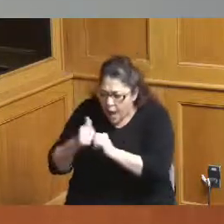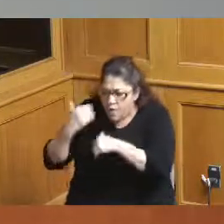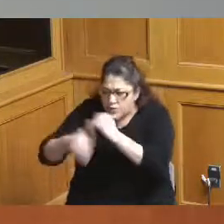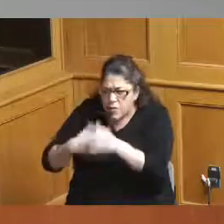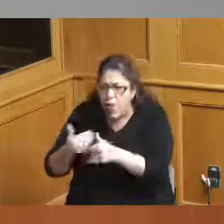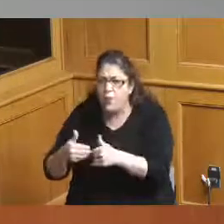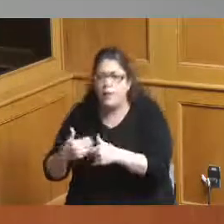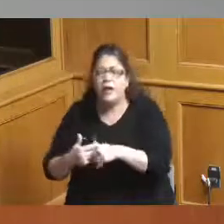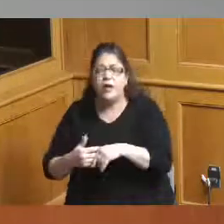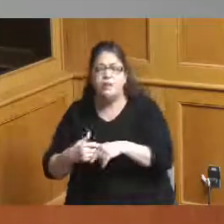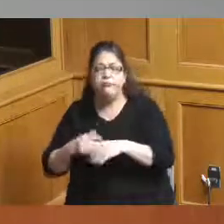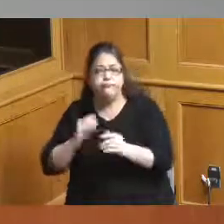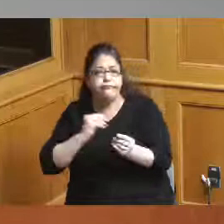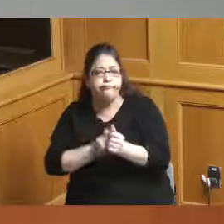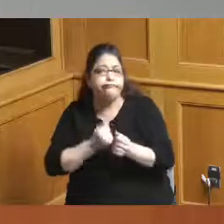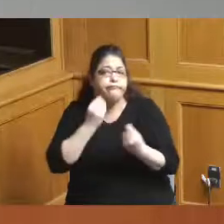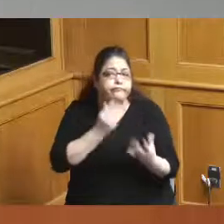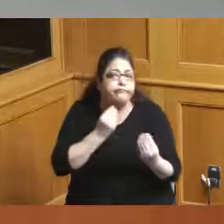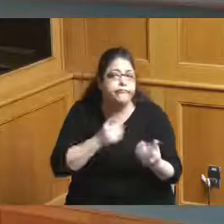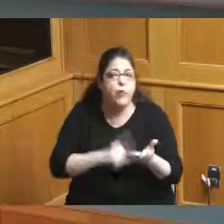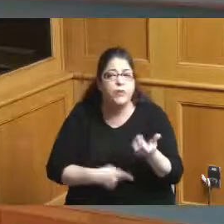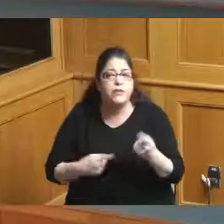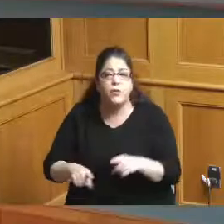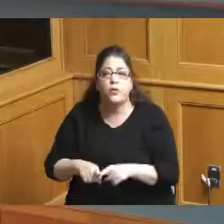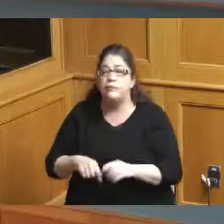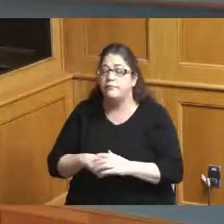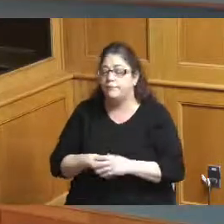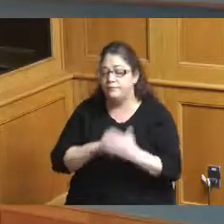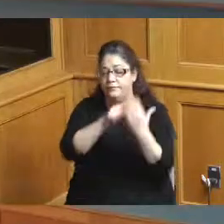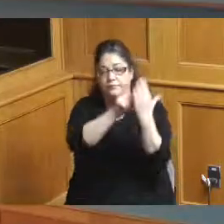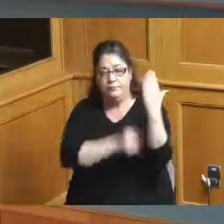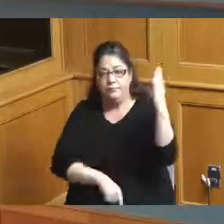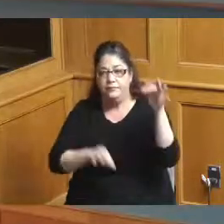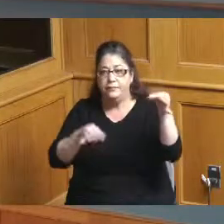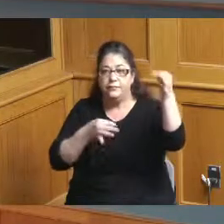this convention center district the resolution indicates that we'll have quarterly reports but